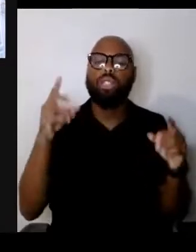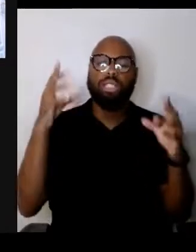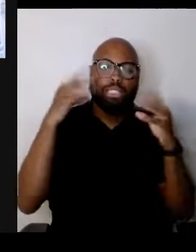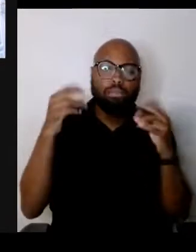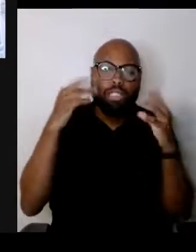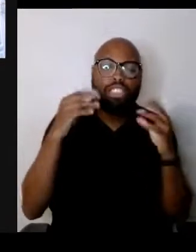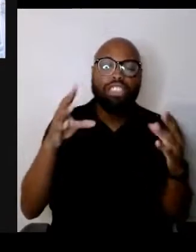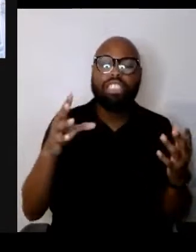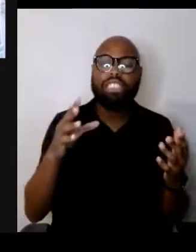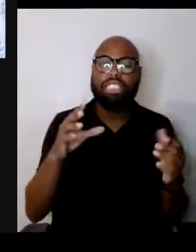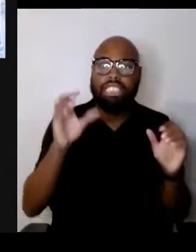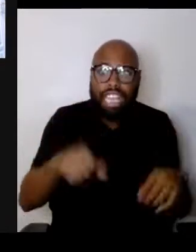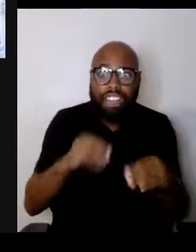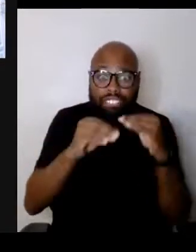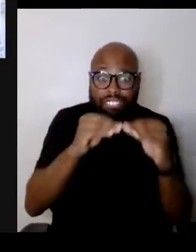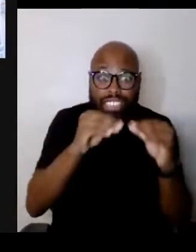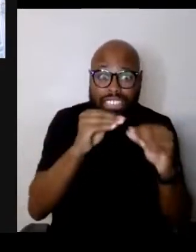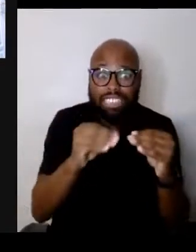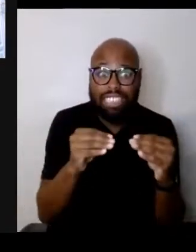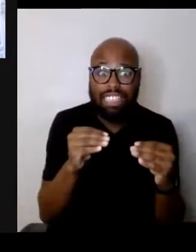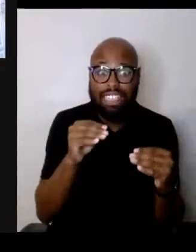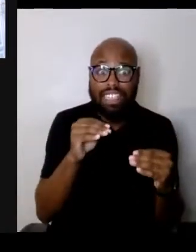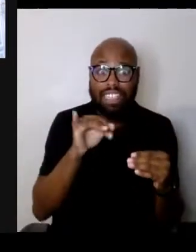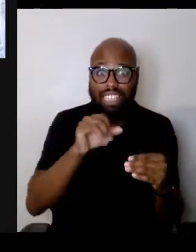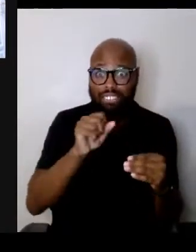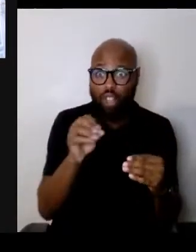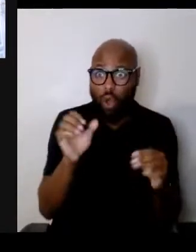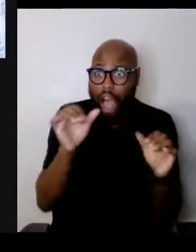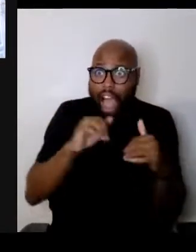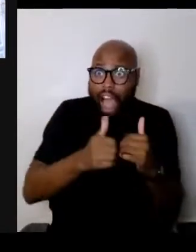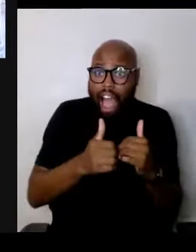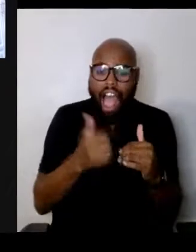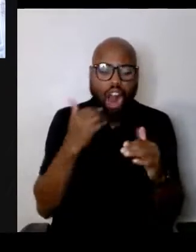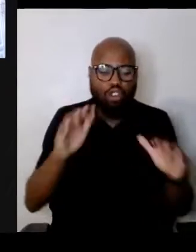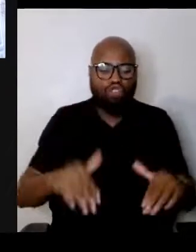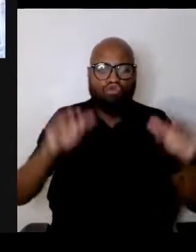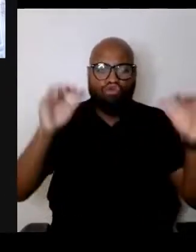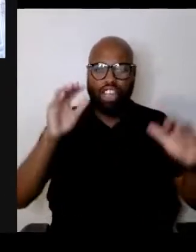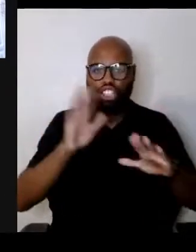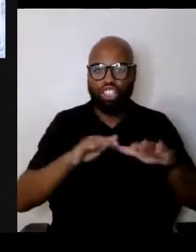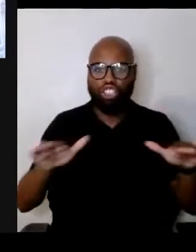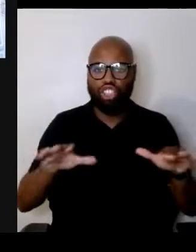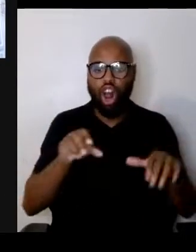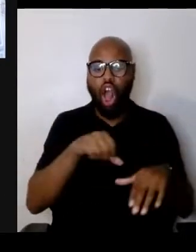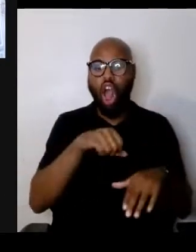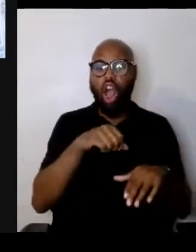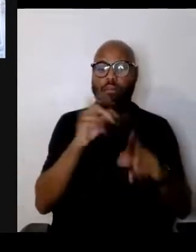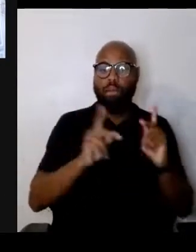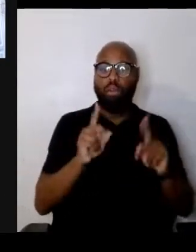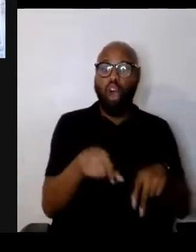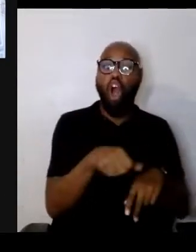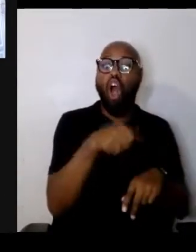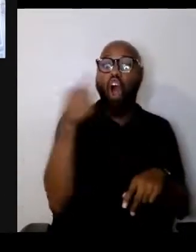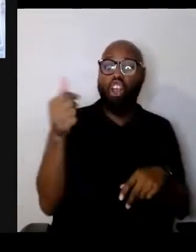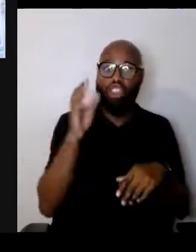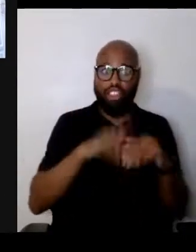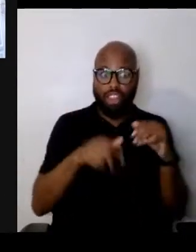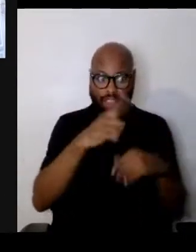How do we raise children who feel like people who are other than they in every way are their responsibility?